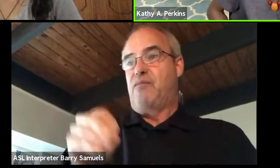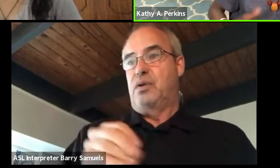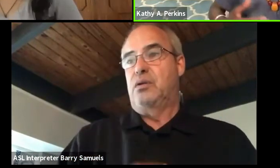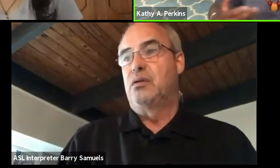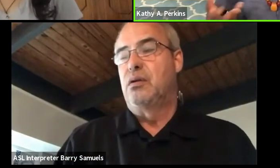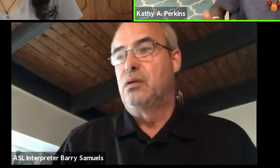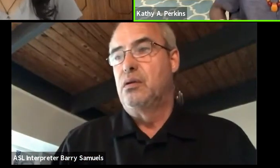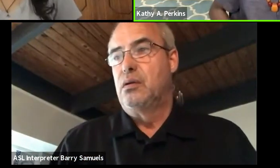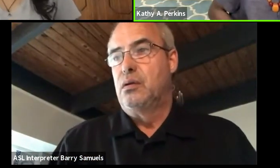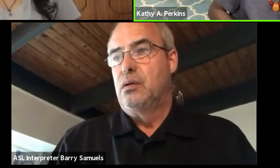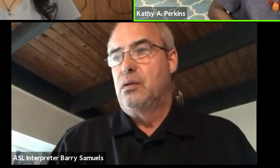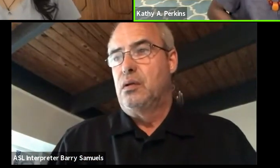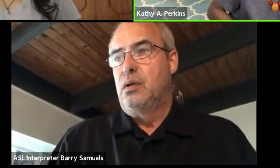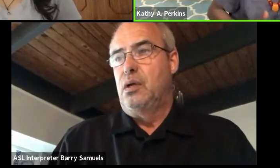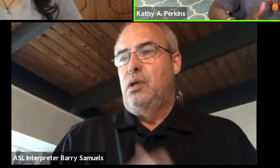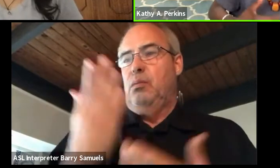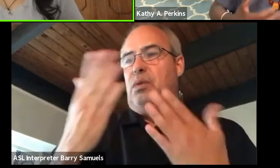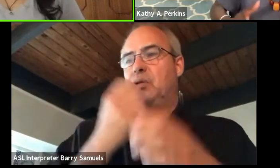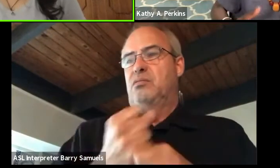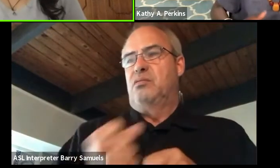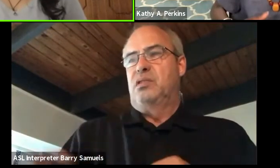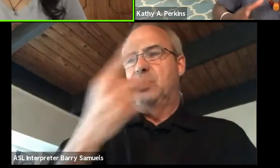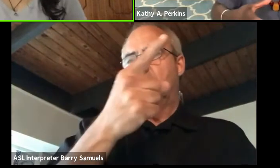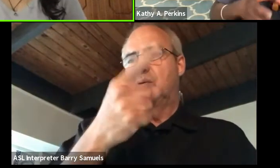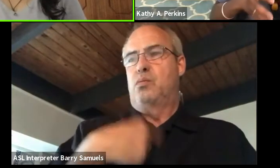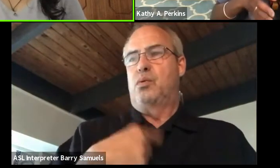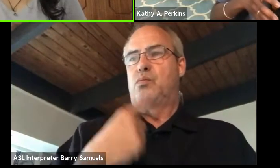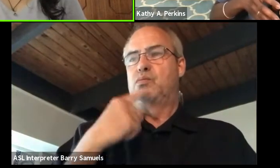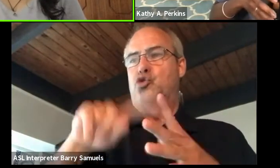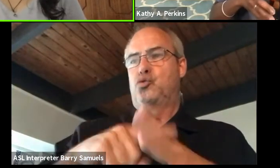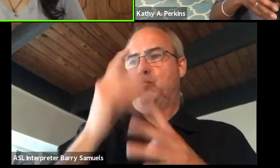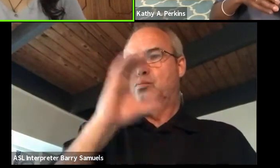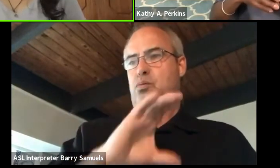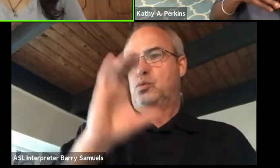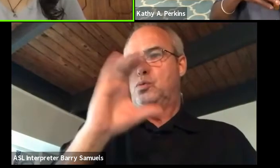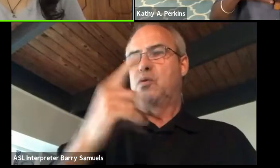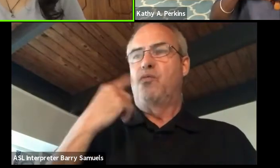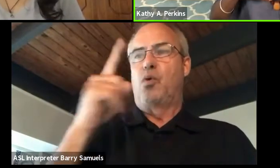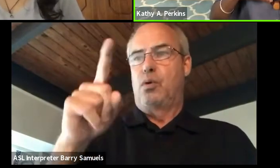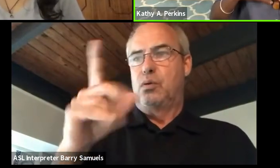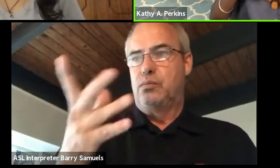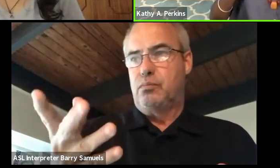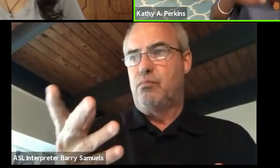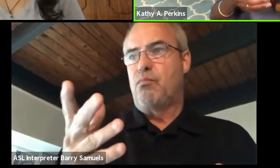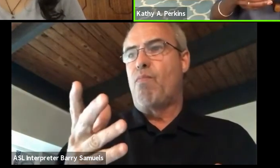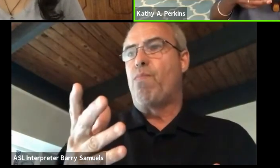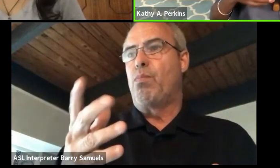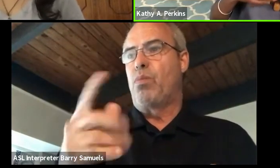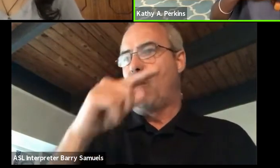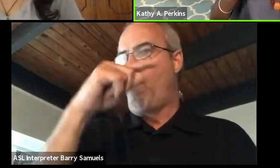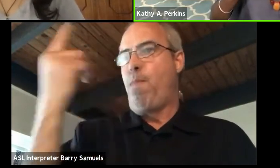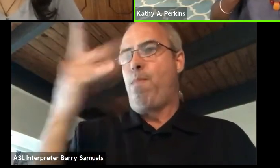and maybe, it was the next year, when I started looking for it, I said I'm looking for, black women playwrights, or-